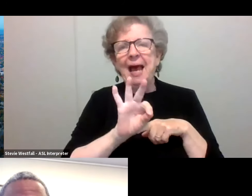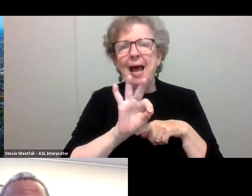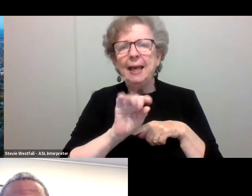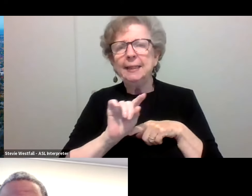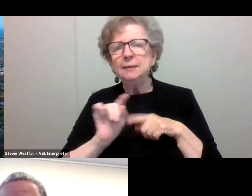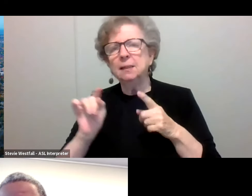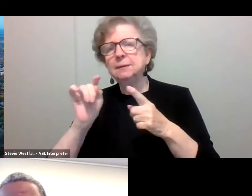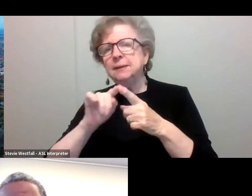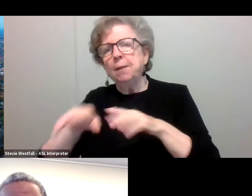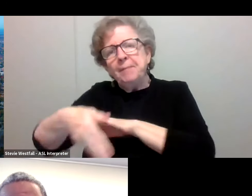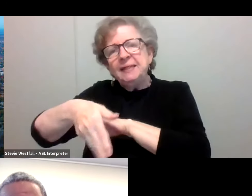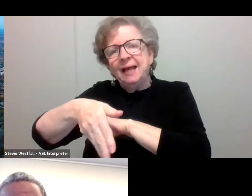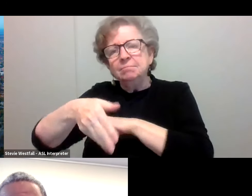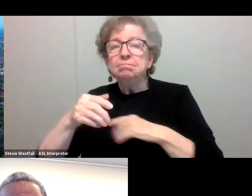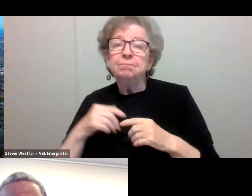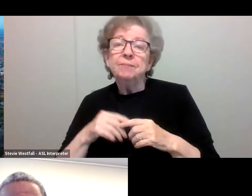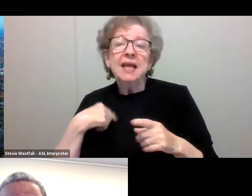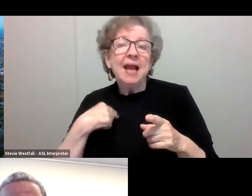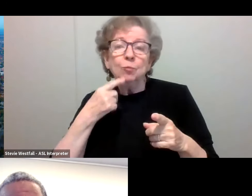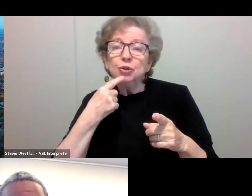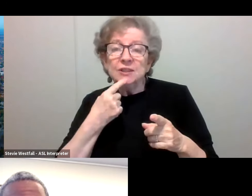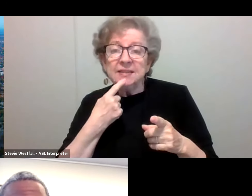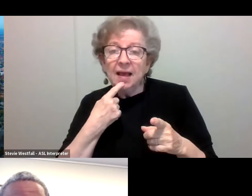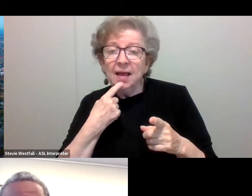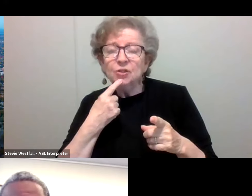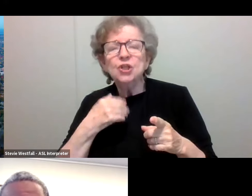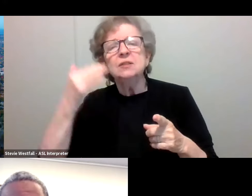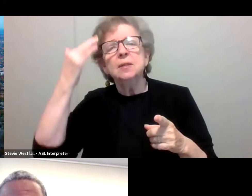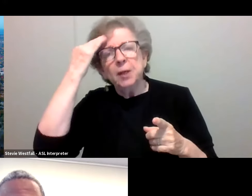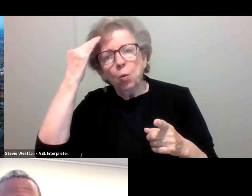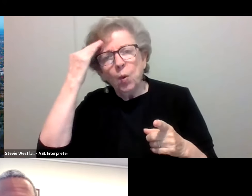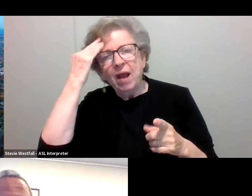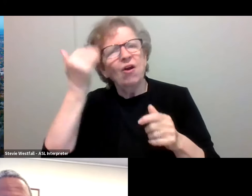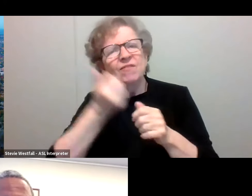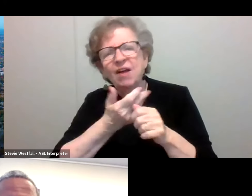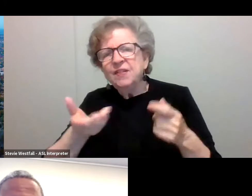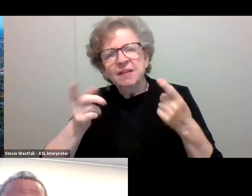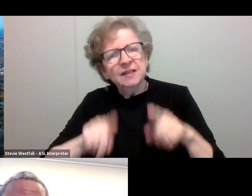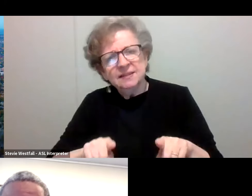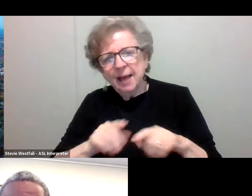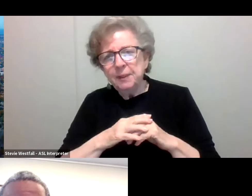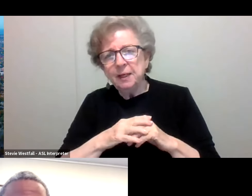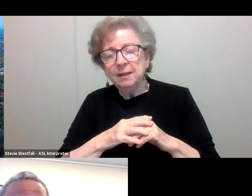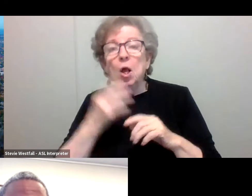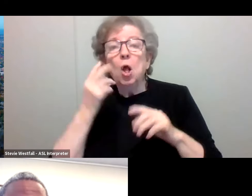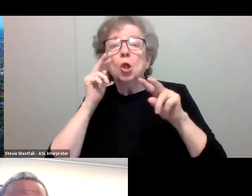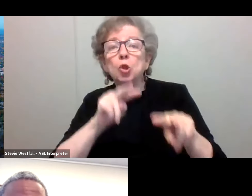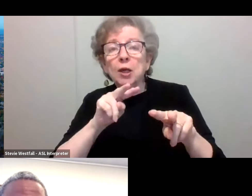And then I would just say, just to keep aware of all the things that are happening, check out the Happening @ Michigan website